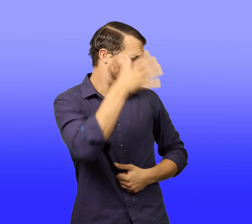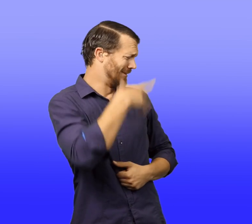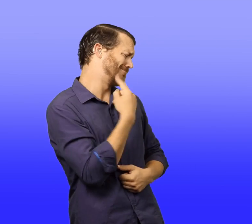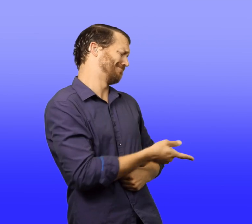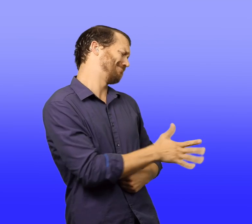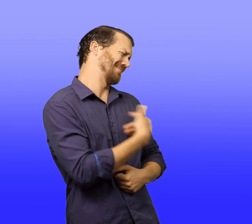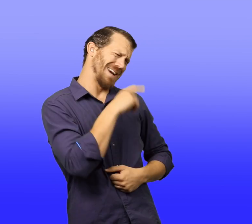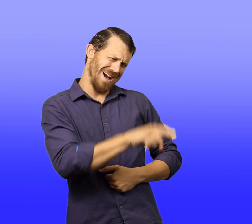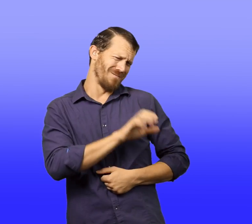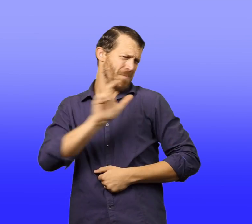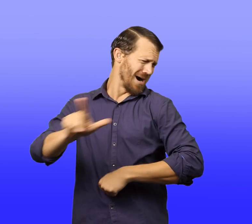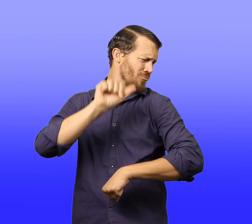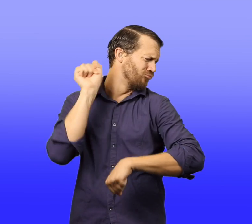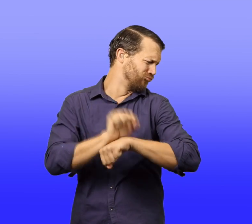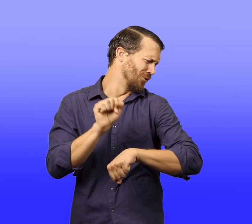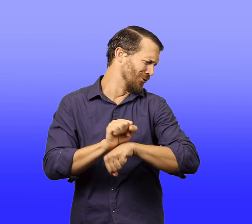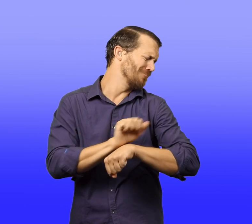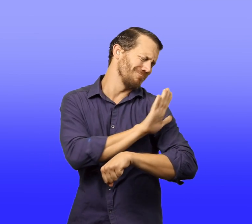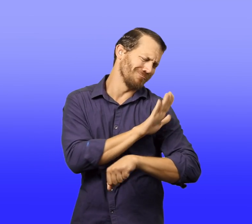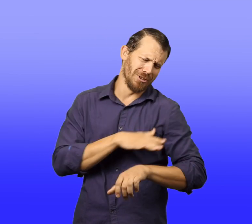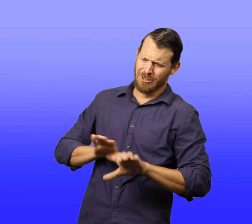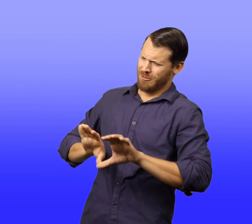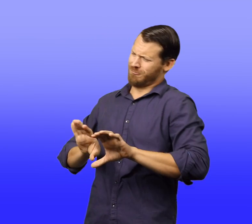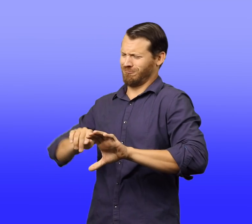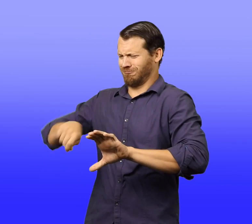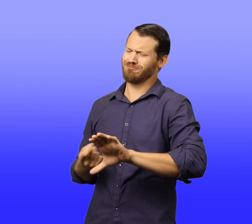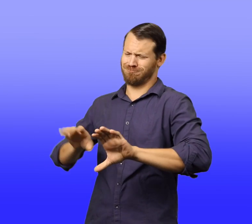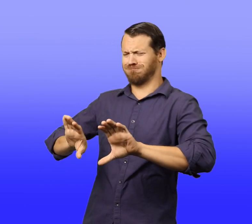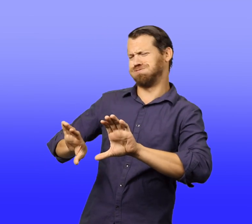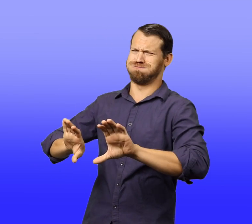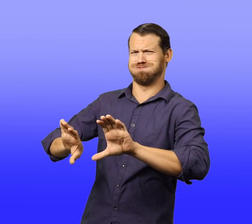"Oh, no," gasped Walter. He lived on Floral Avenue.